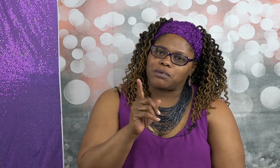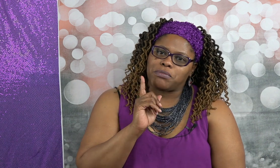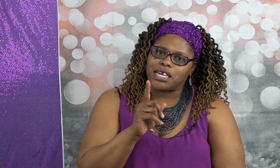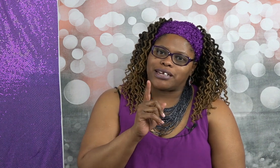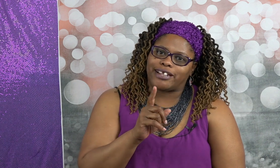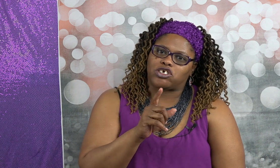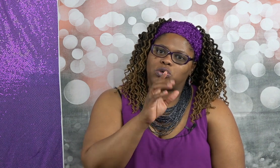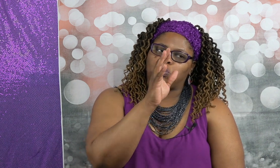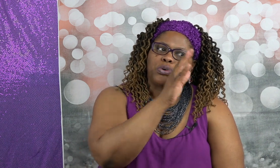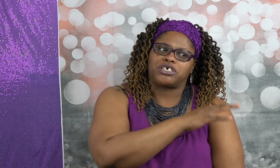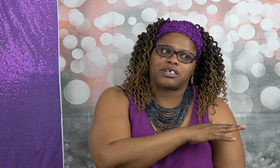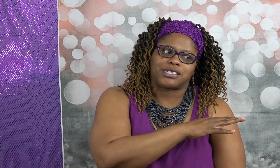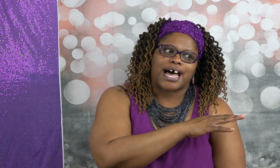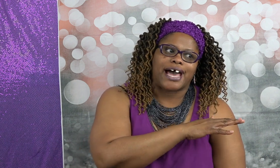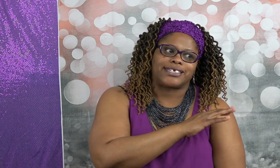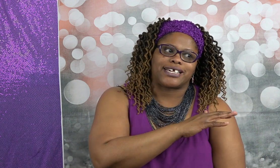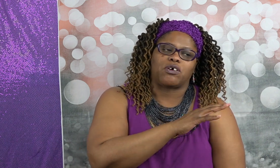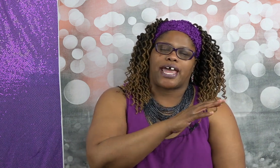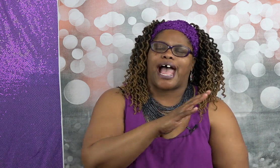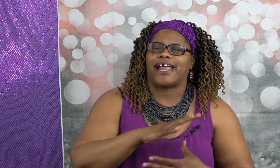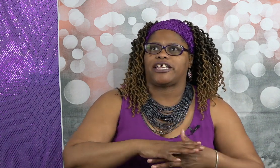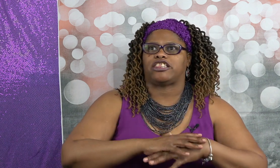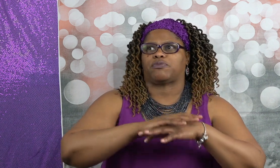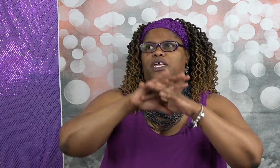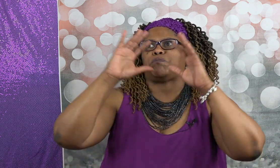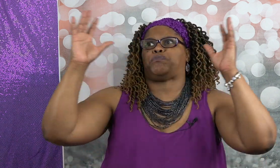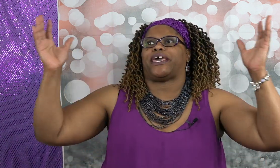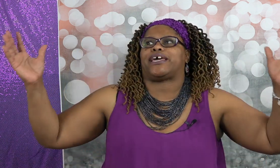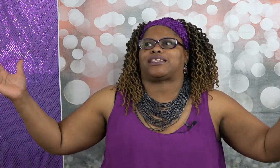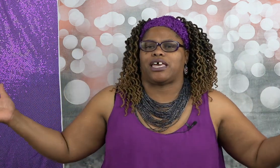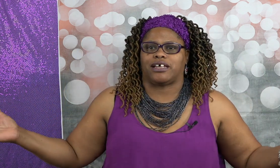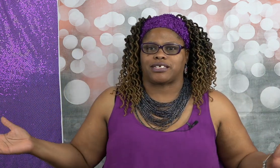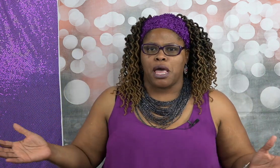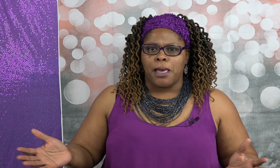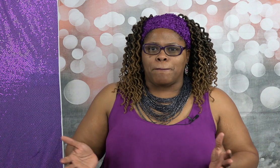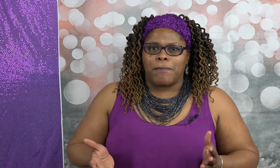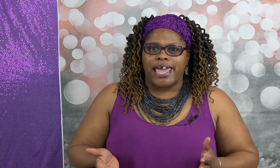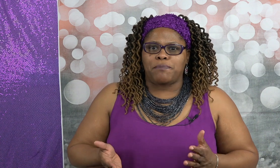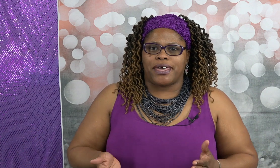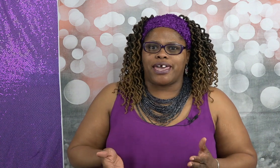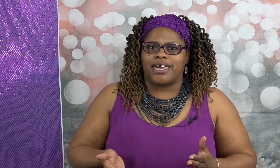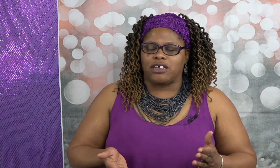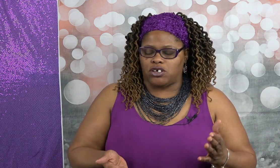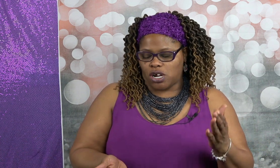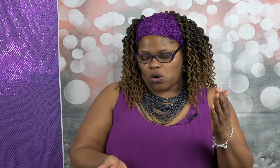mean that you push it aside and say okay I need three big things maybe you know